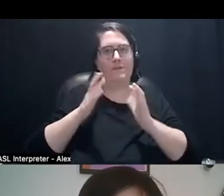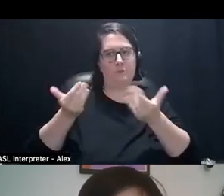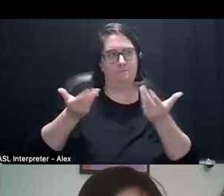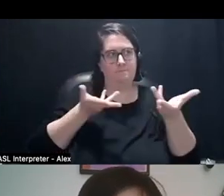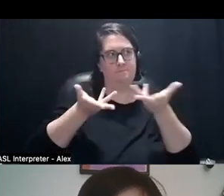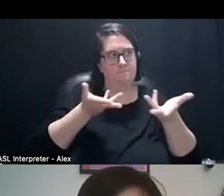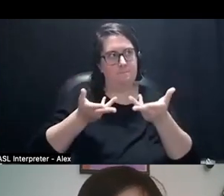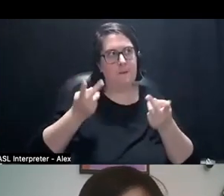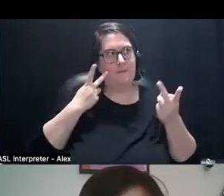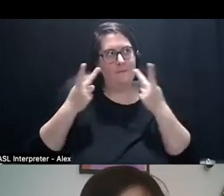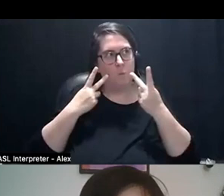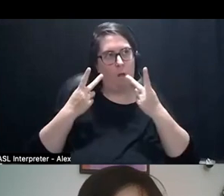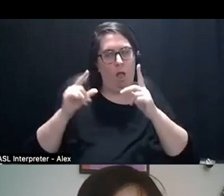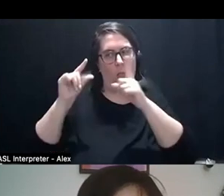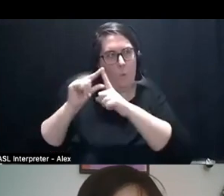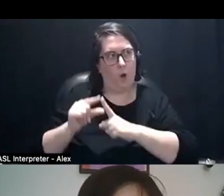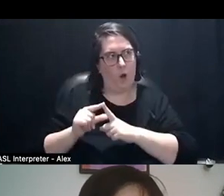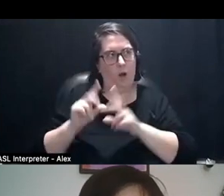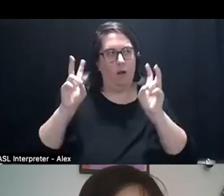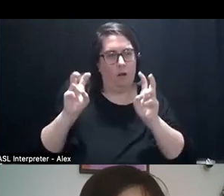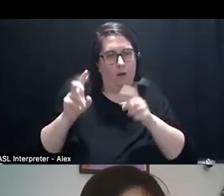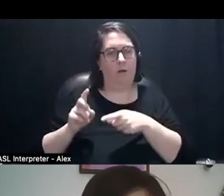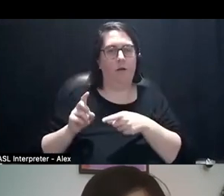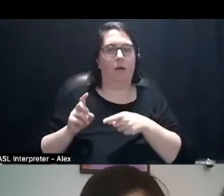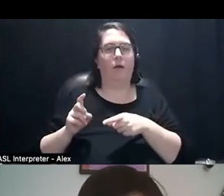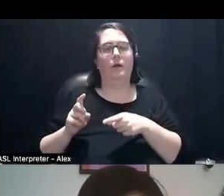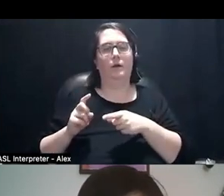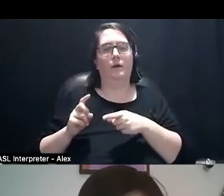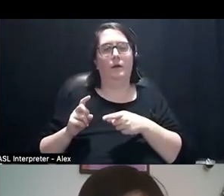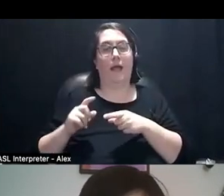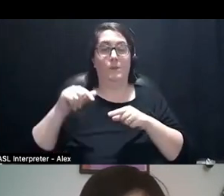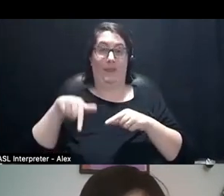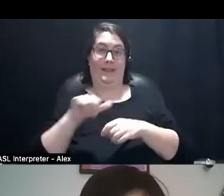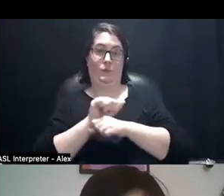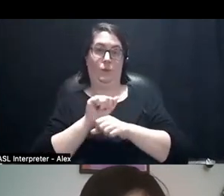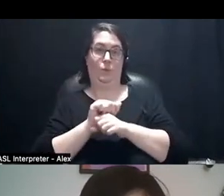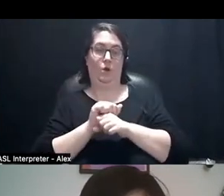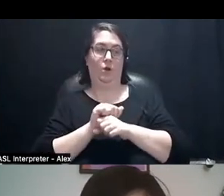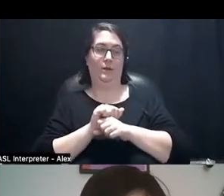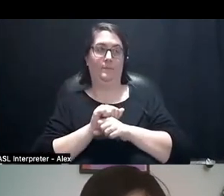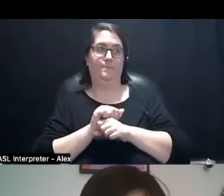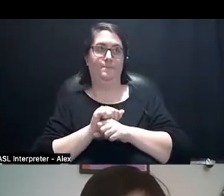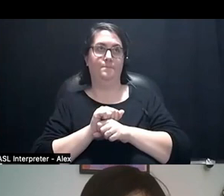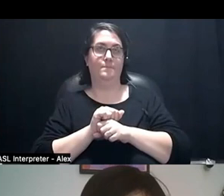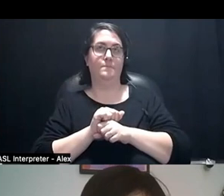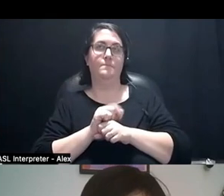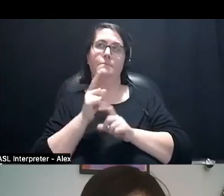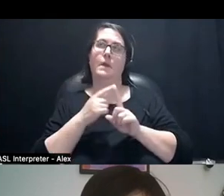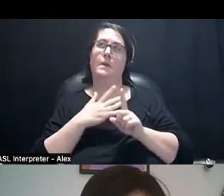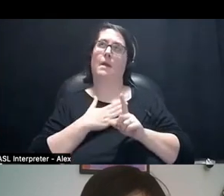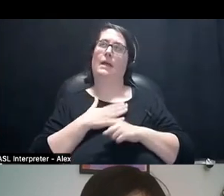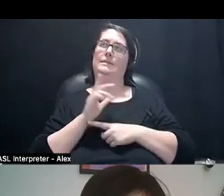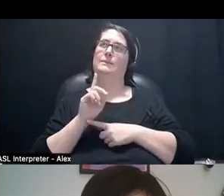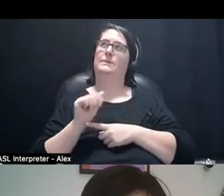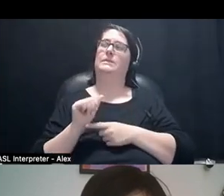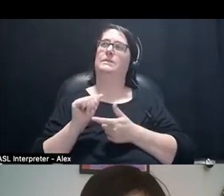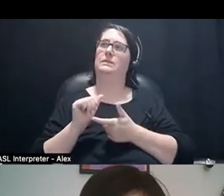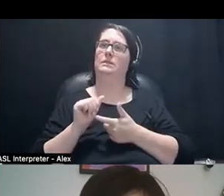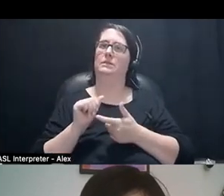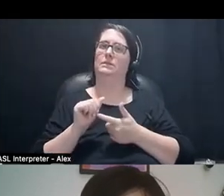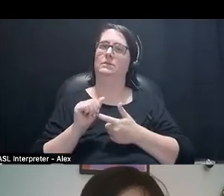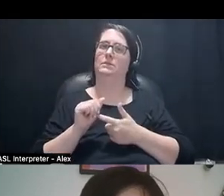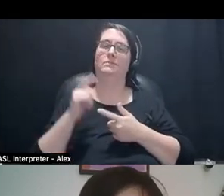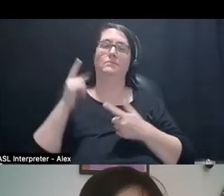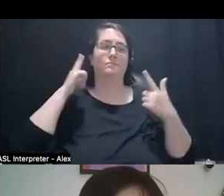visual vocabulary. And this work arose out of thinking about my disability as someone with degenerative hearing loss